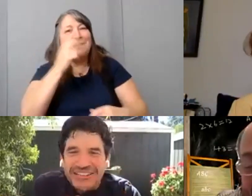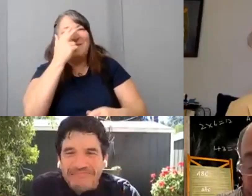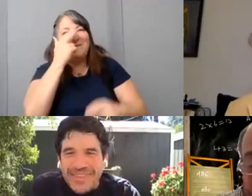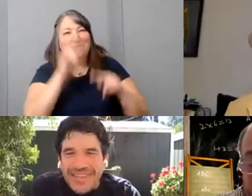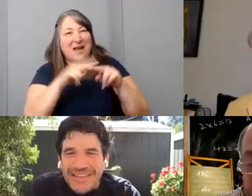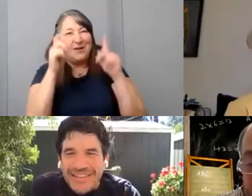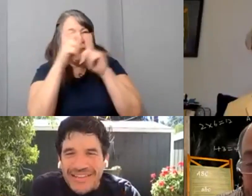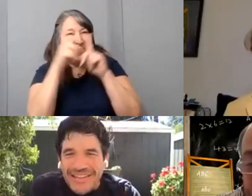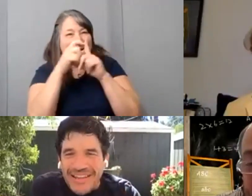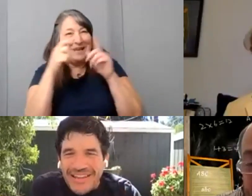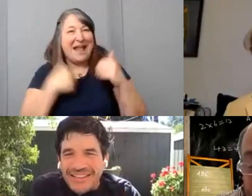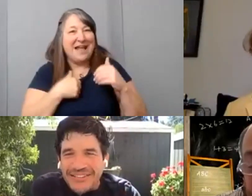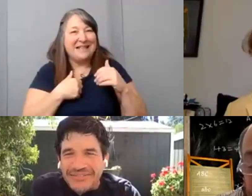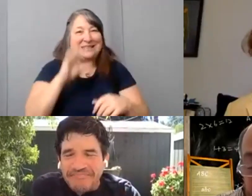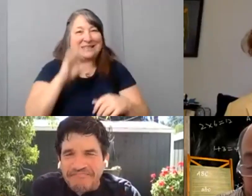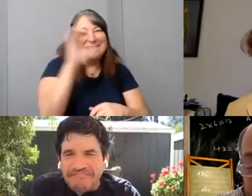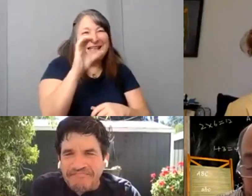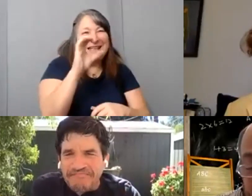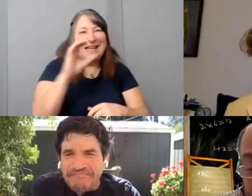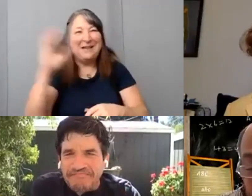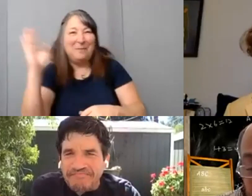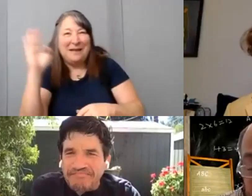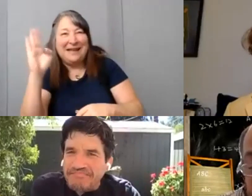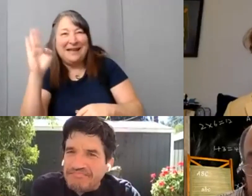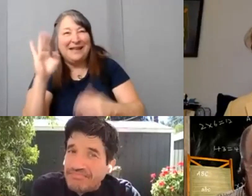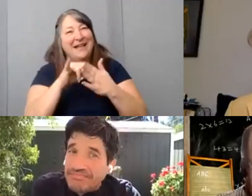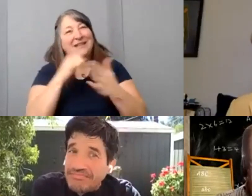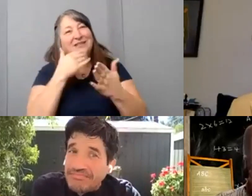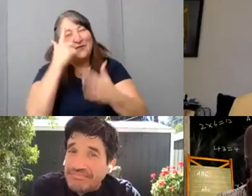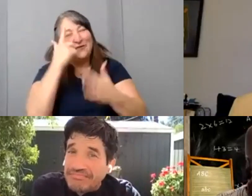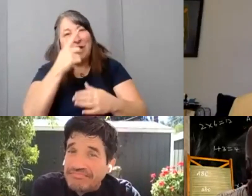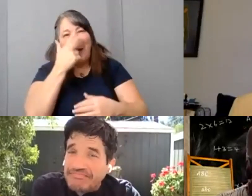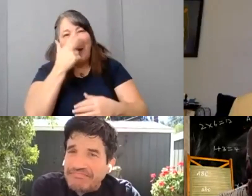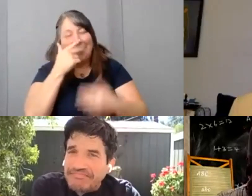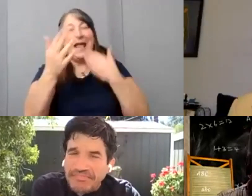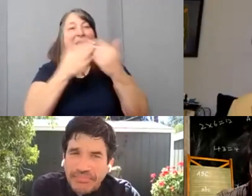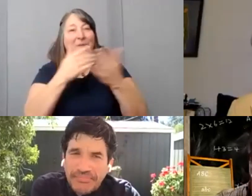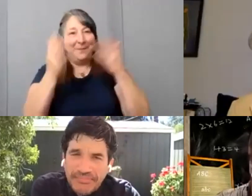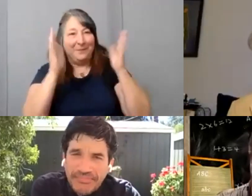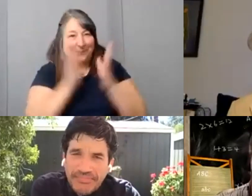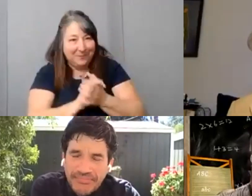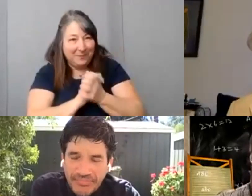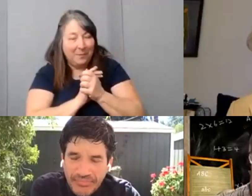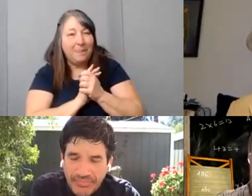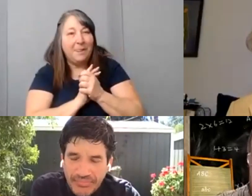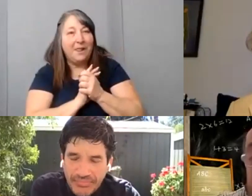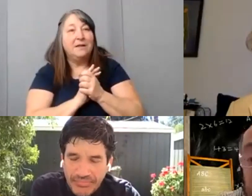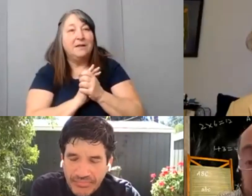it's got the c and the b in there so that's good for comedy. Um, since the since the theme is mockumentary